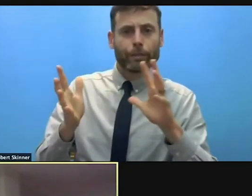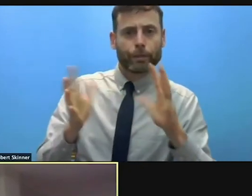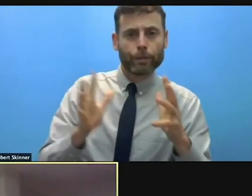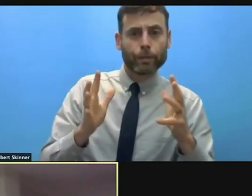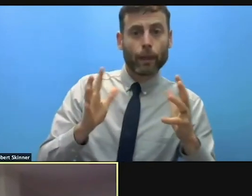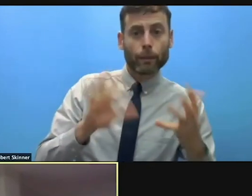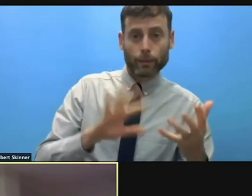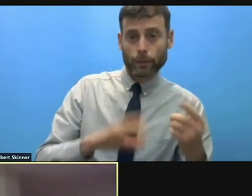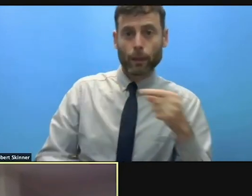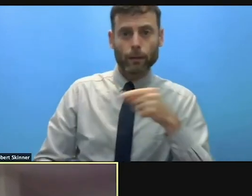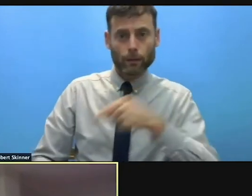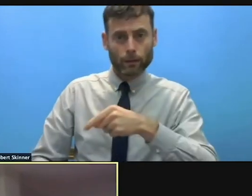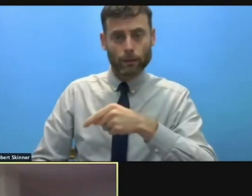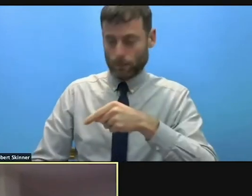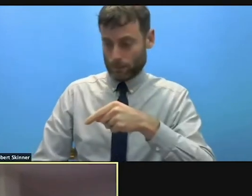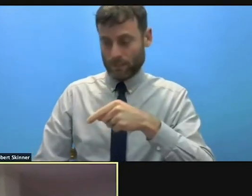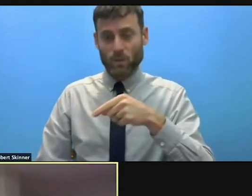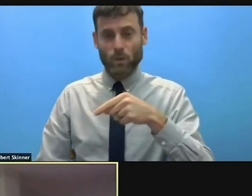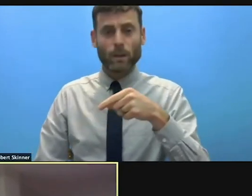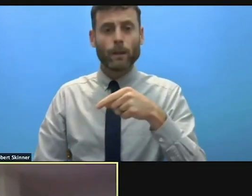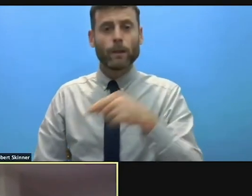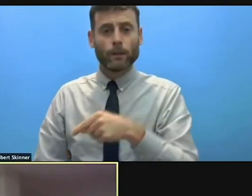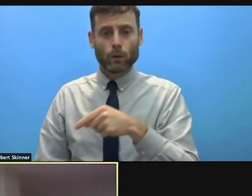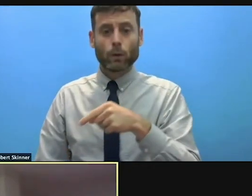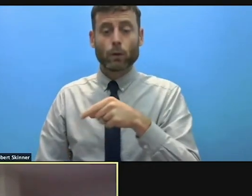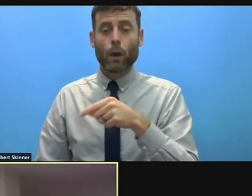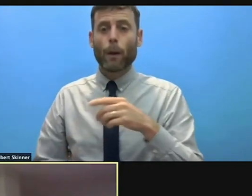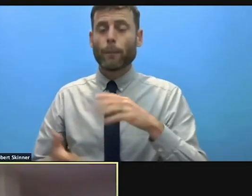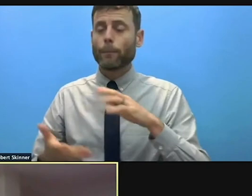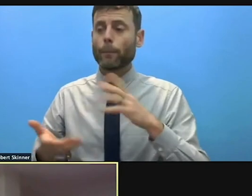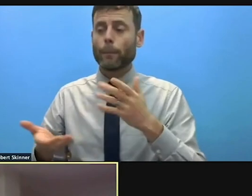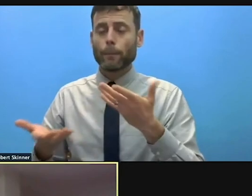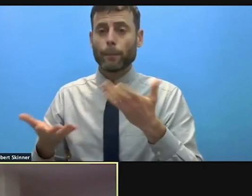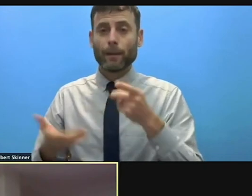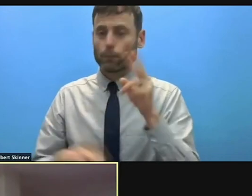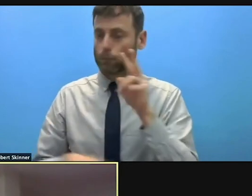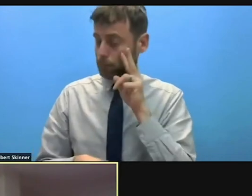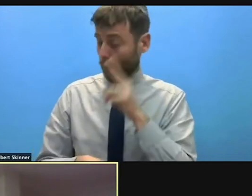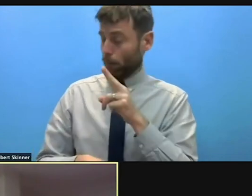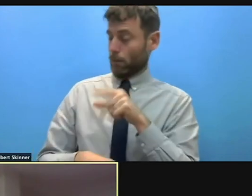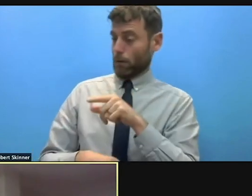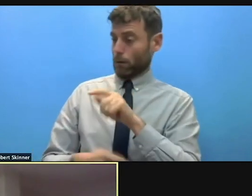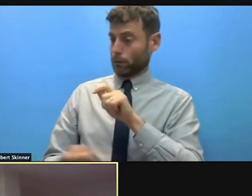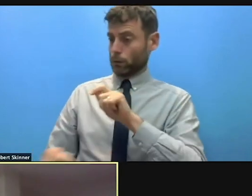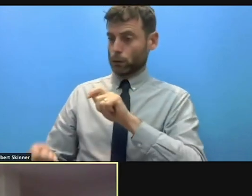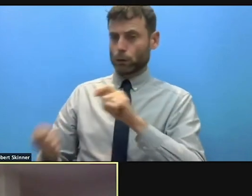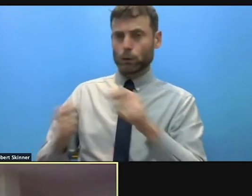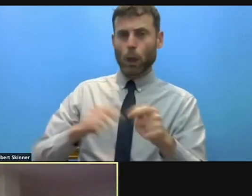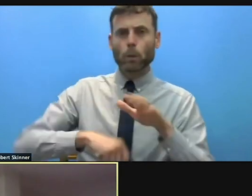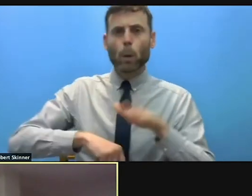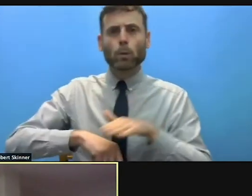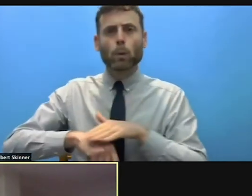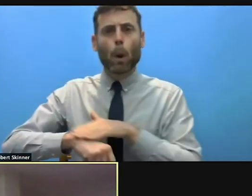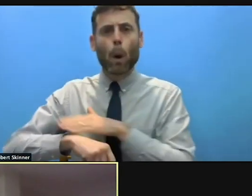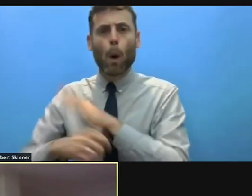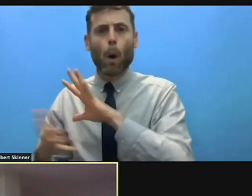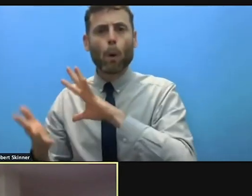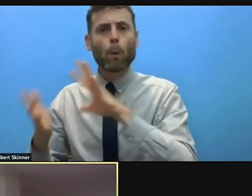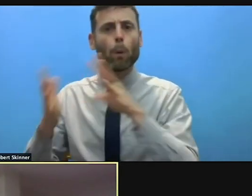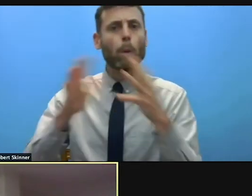needs in relation to disaster, displacement, and especially slow onset hazards are less relevant